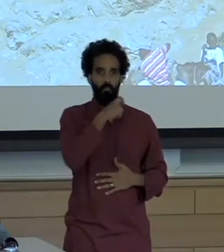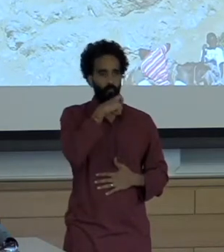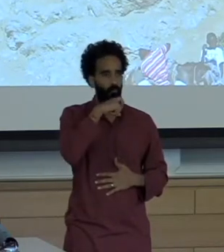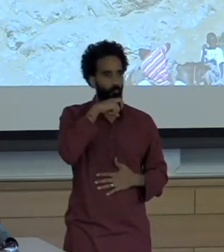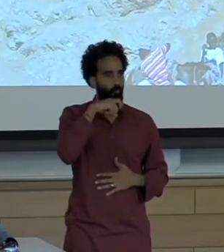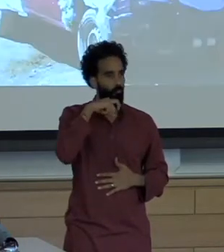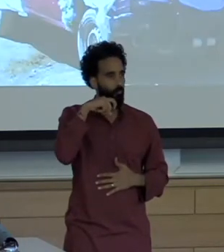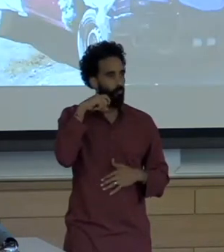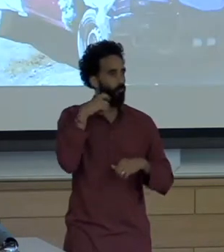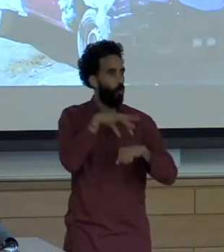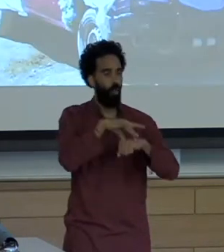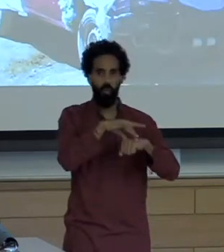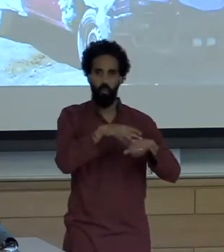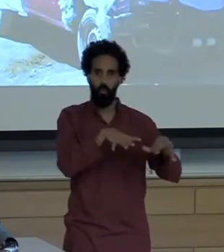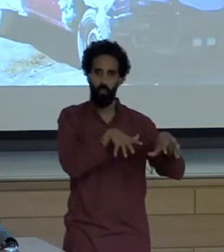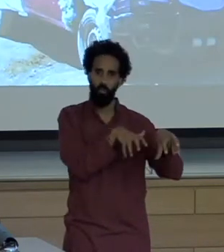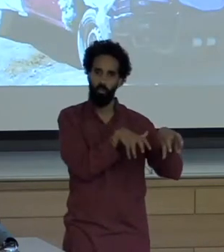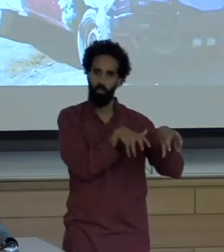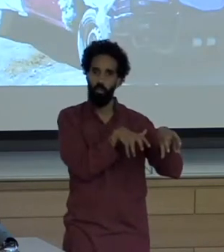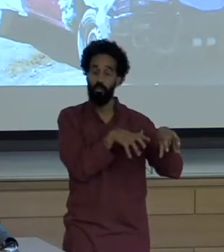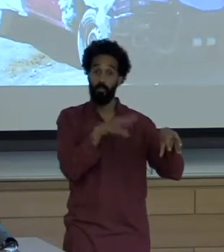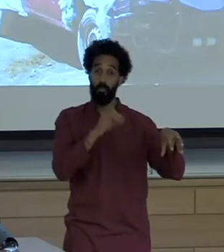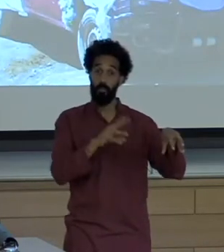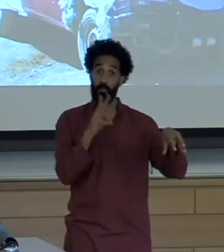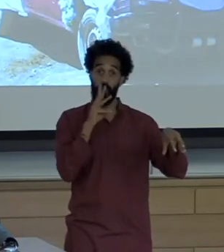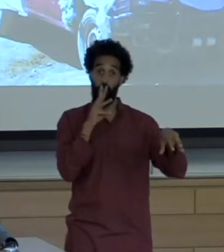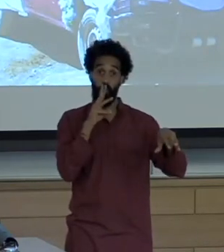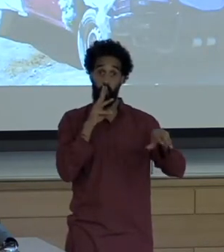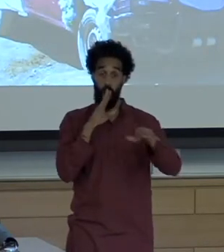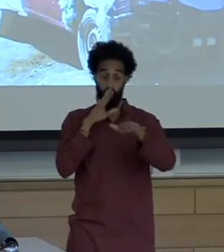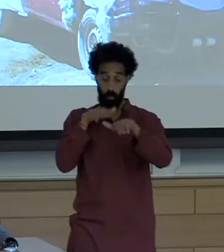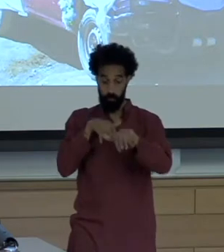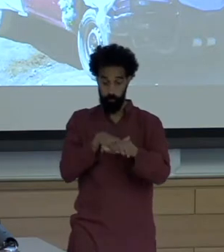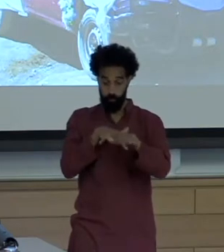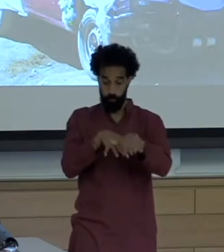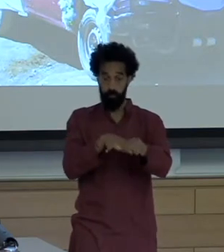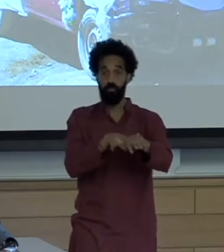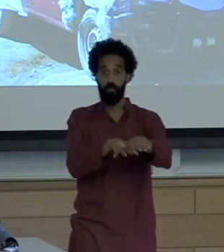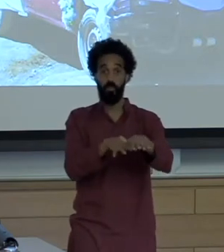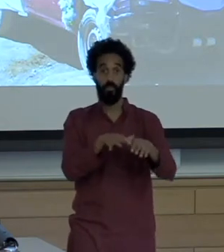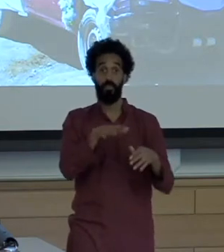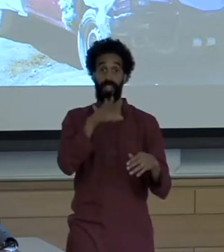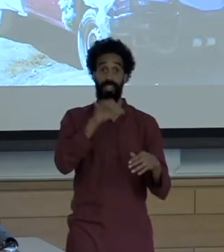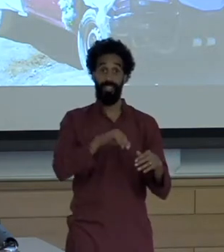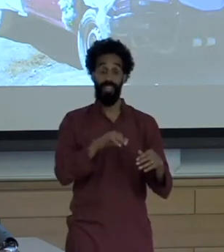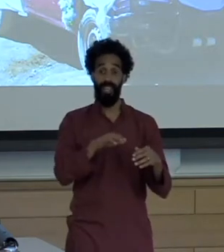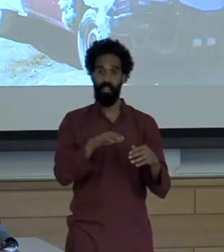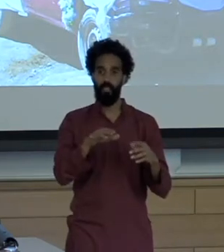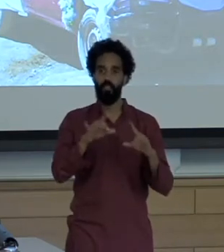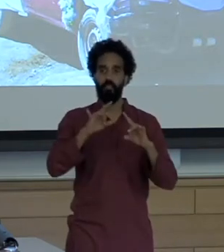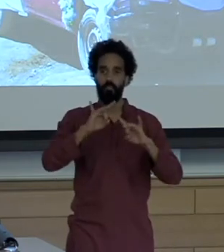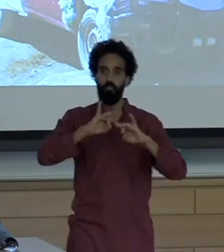The water that flows into the rivers including the Leoben River are contaminated by a raw human waste